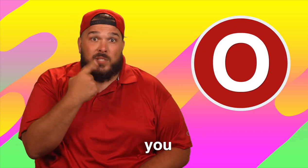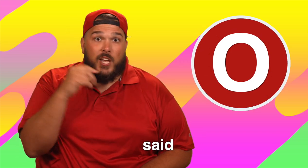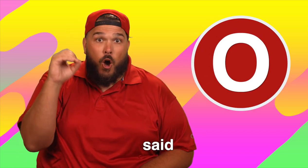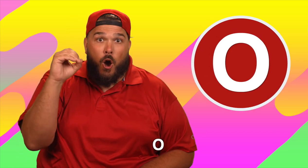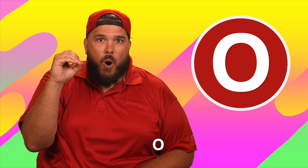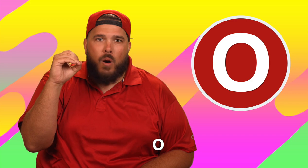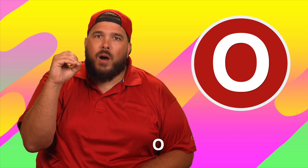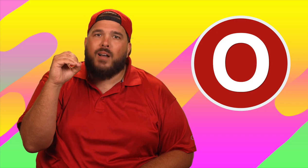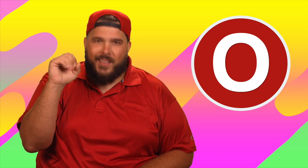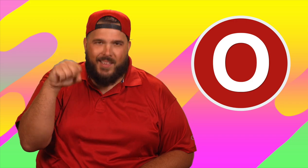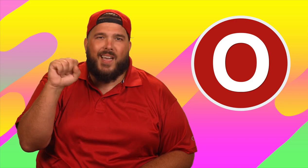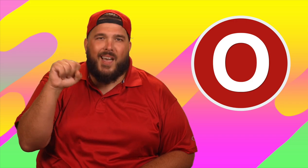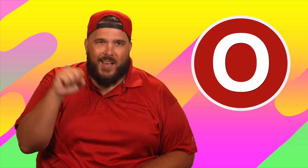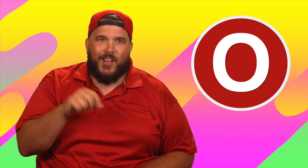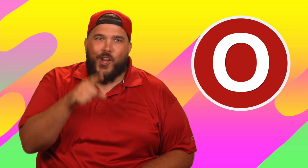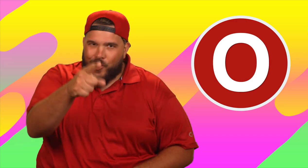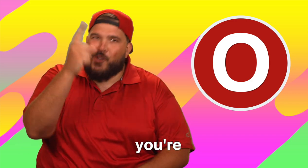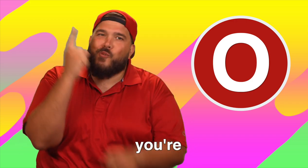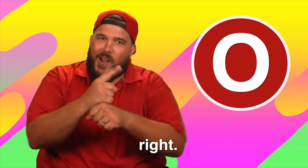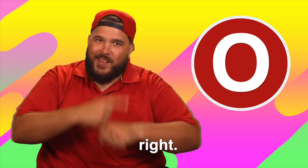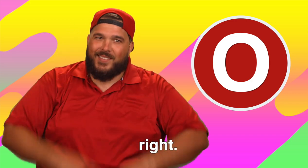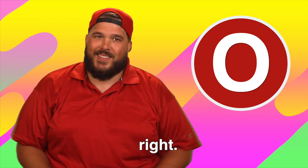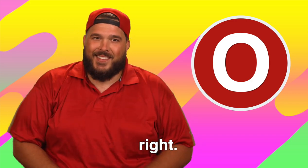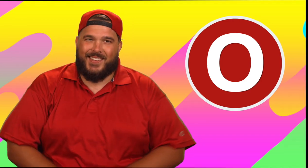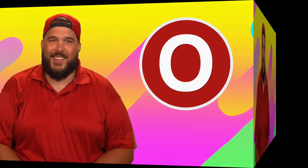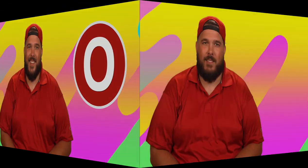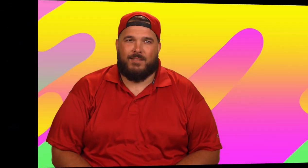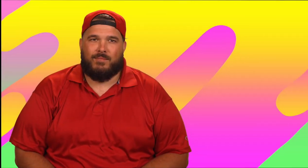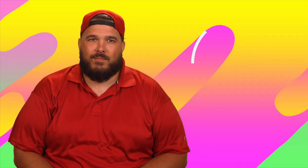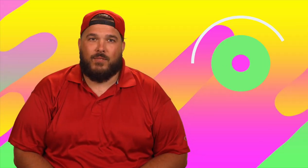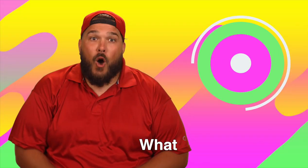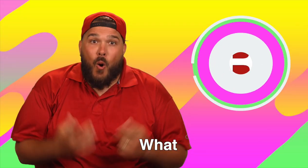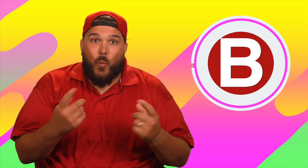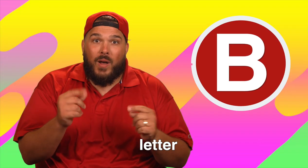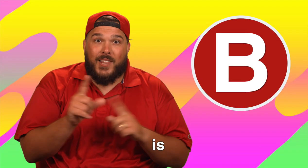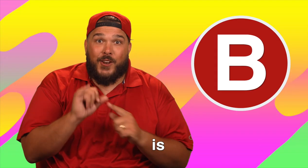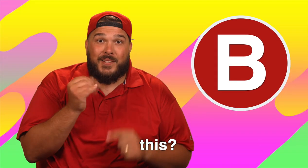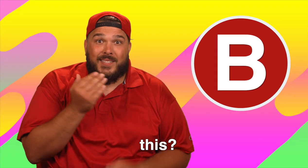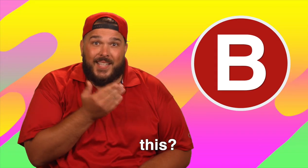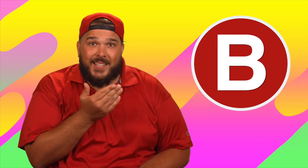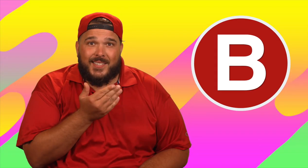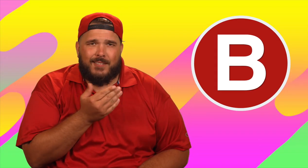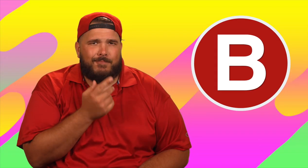If you said O, yeah, you're right. What letter is this?